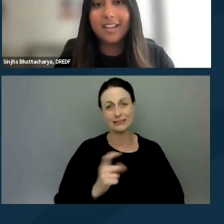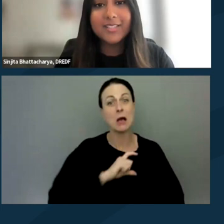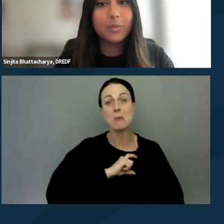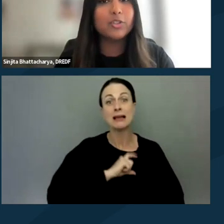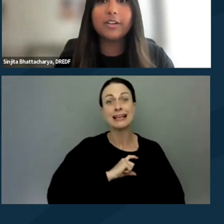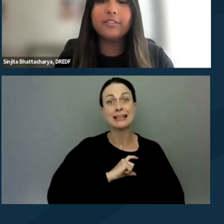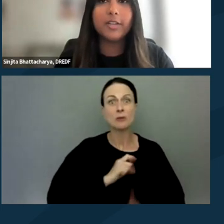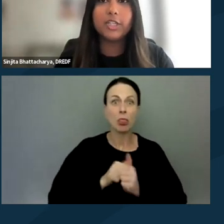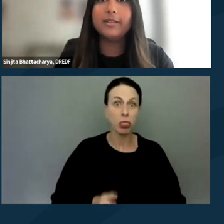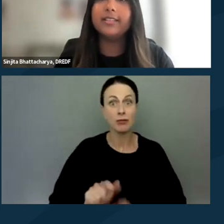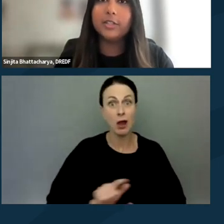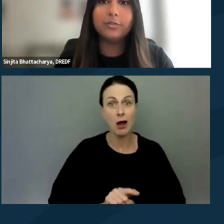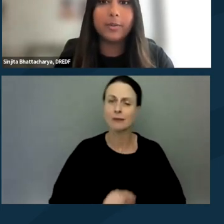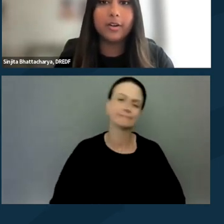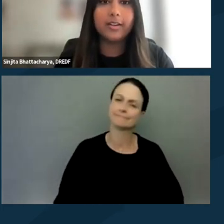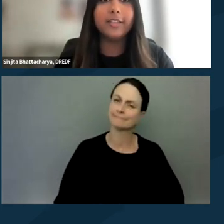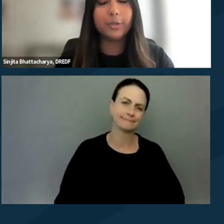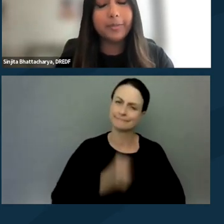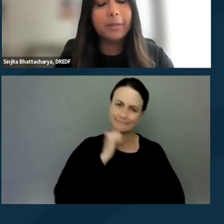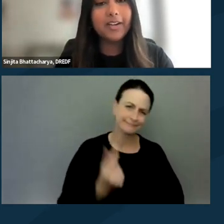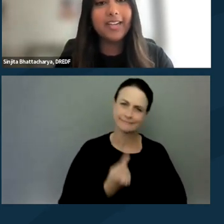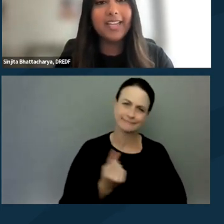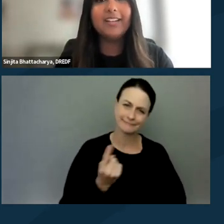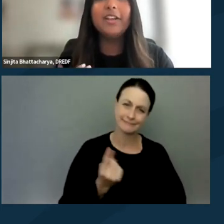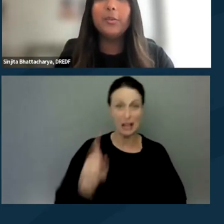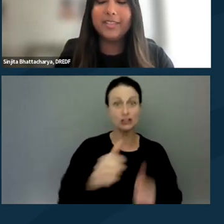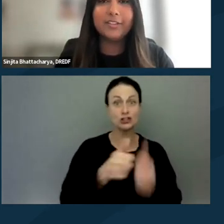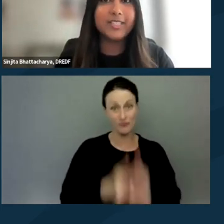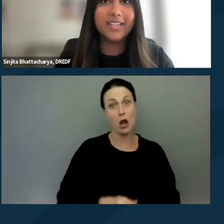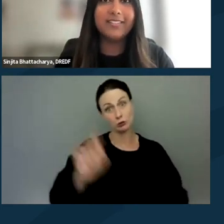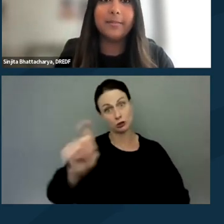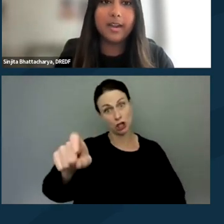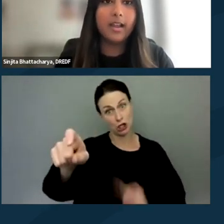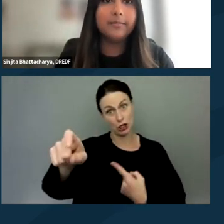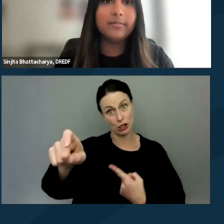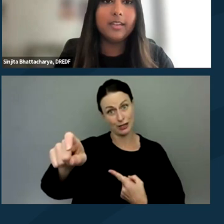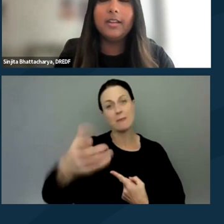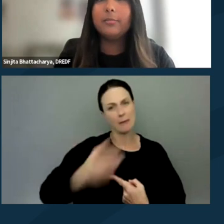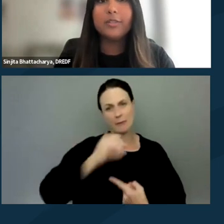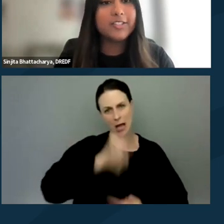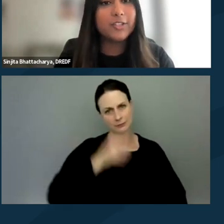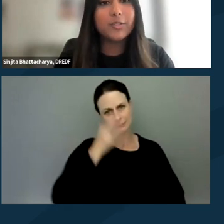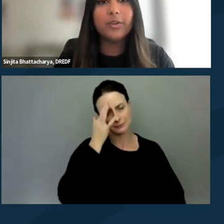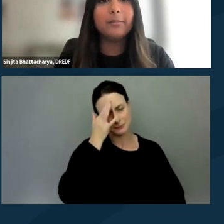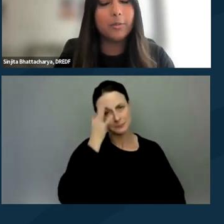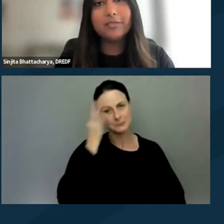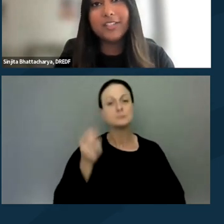Thus, we will share information about the legal framework they should be operating in with the understanding that they may not. Protestors with more privilege,